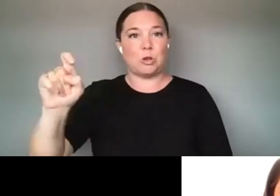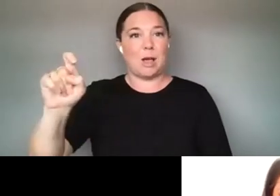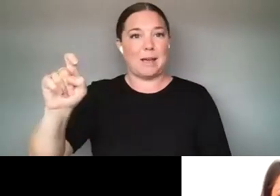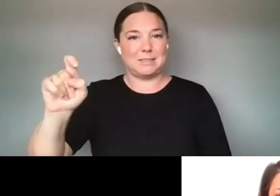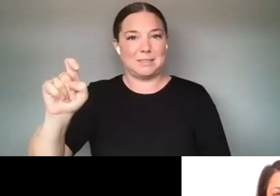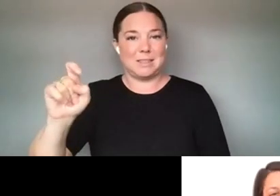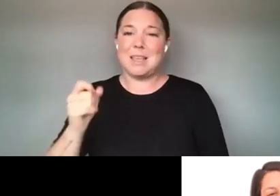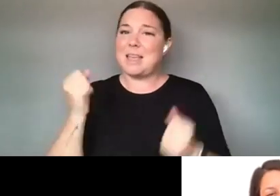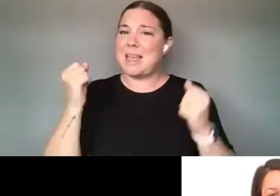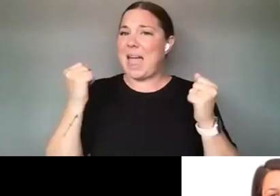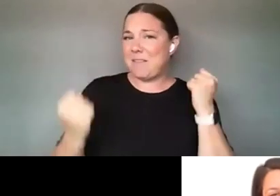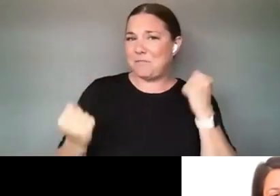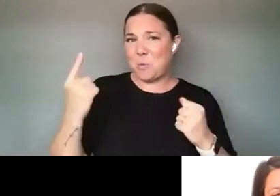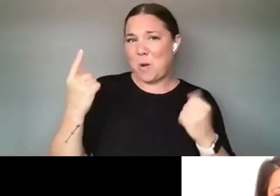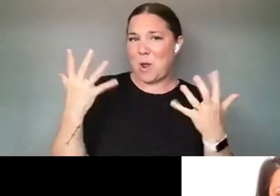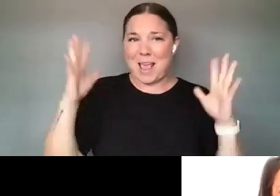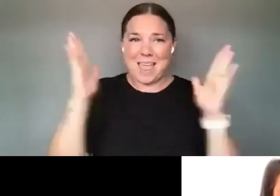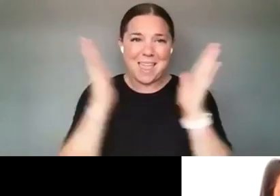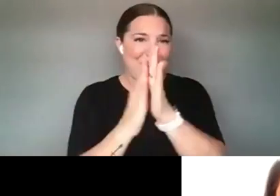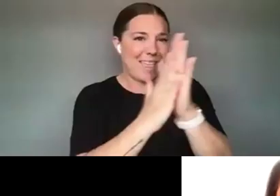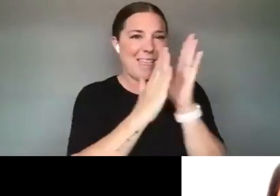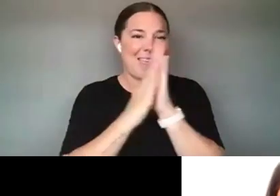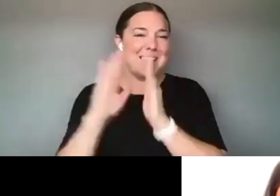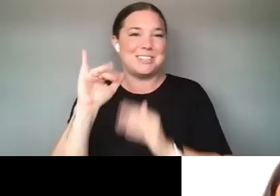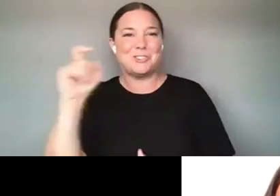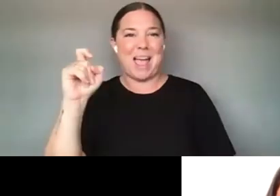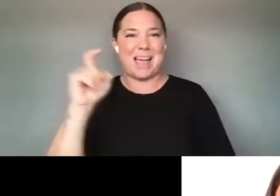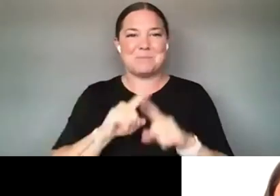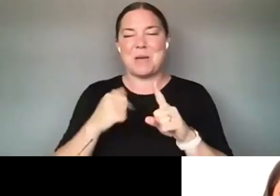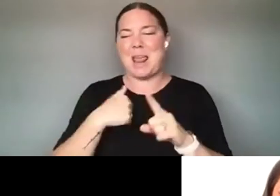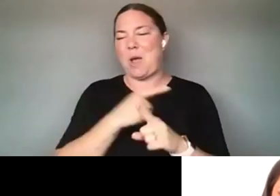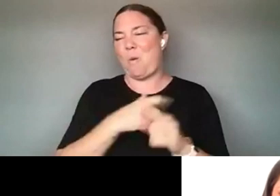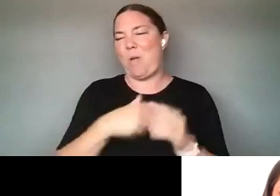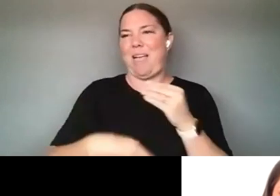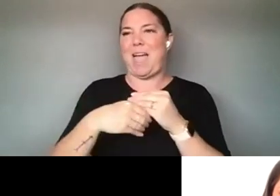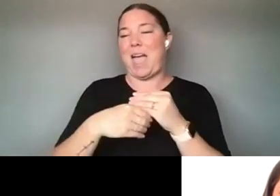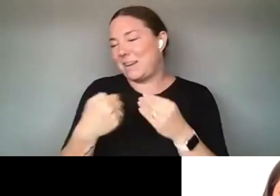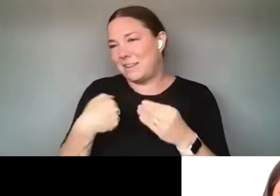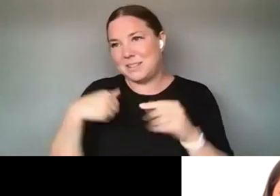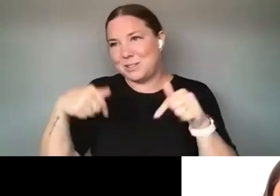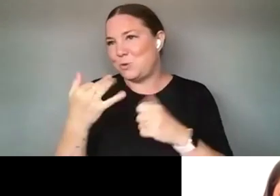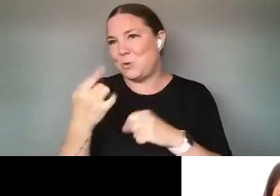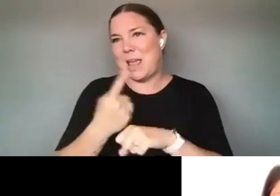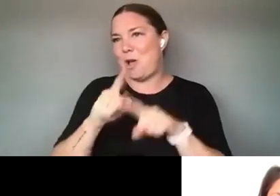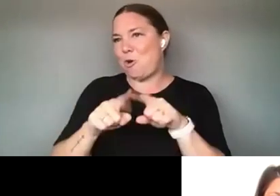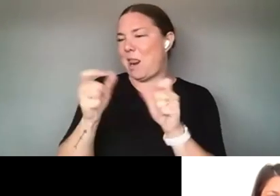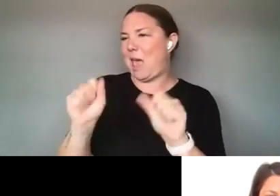JUST ADD THAT THIS COULDN'T HAVE HAPPENED WITHOUT, WITHOUT HER OF COURSE. AND SHE'S BEEN A DELIGHT